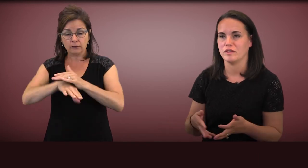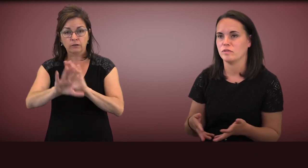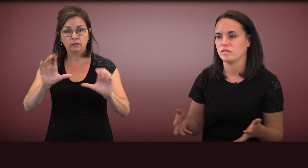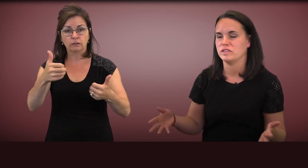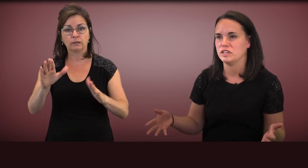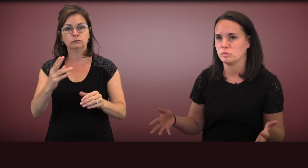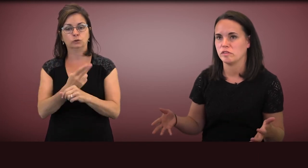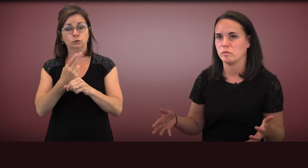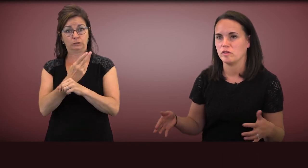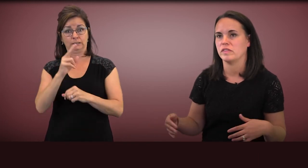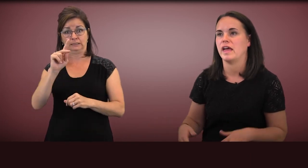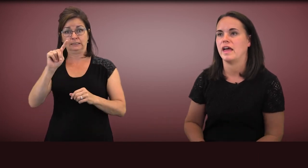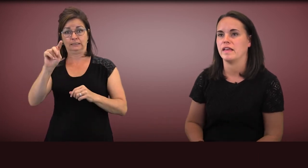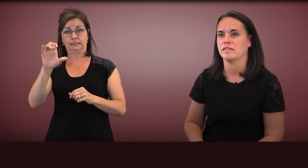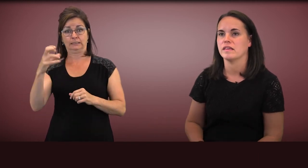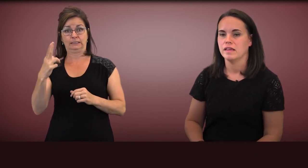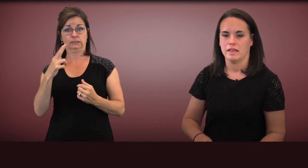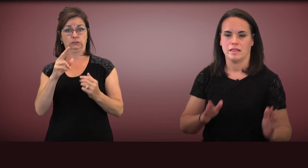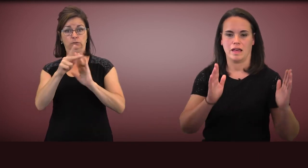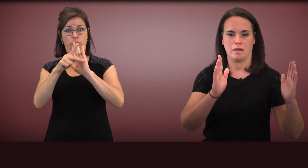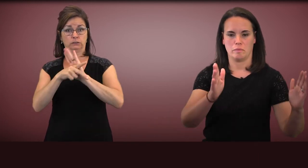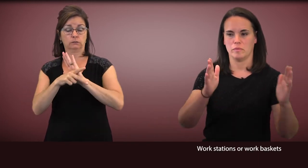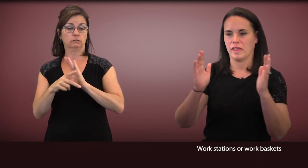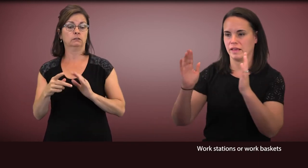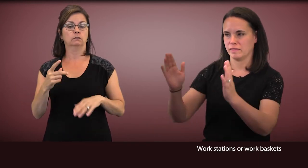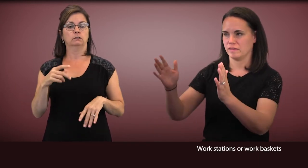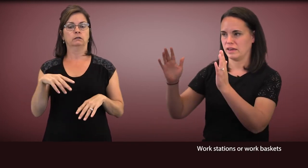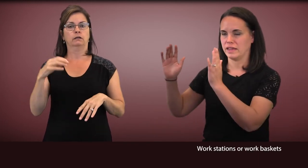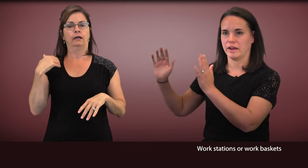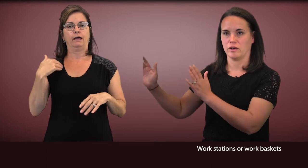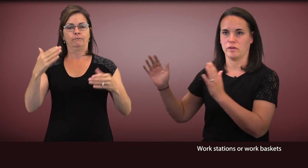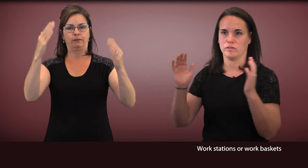that uses TEACCH principles, that has study carrels